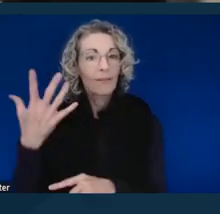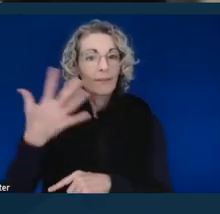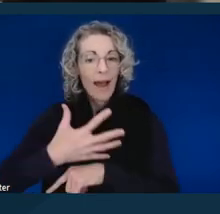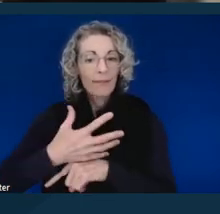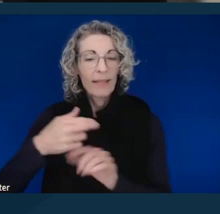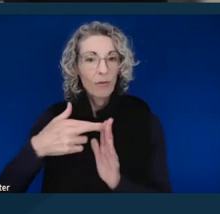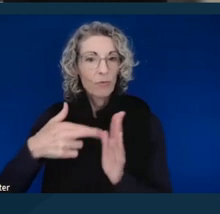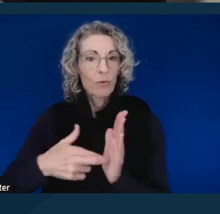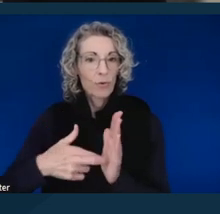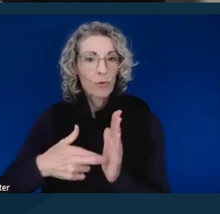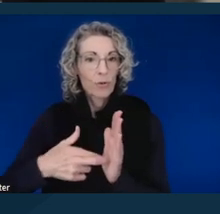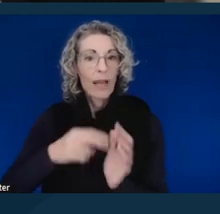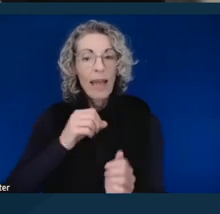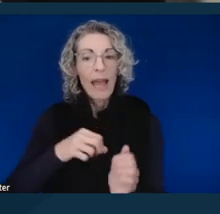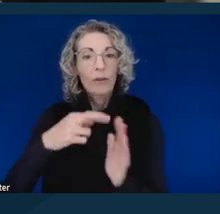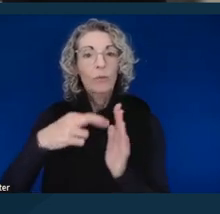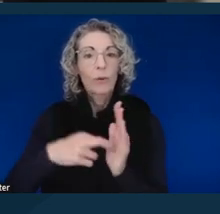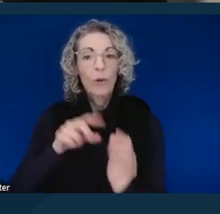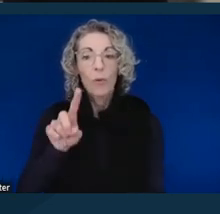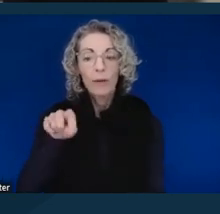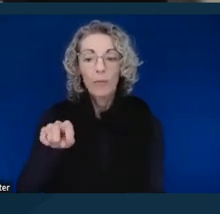and Rule 1.100 as a bright line.